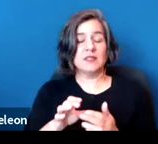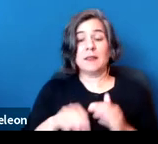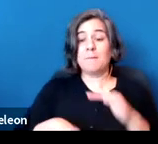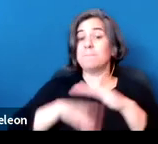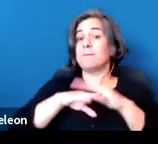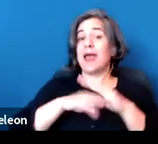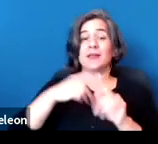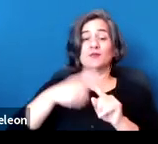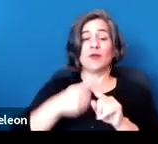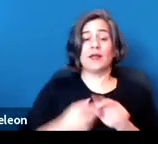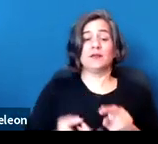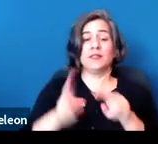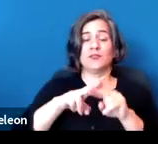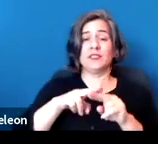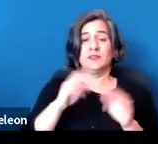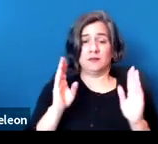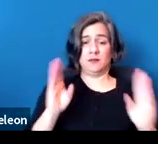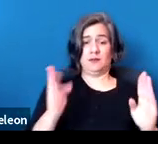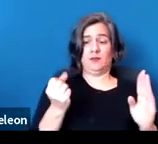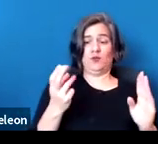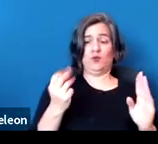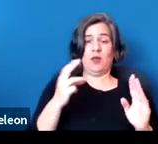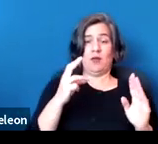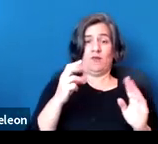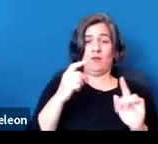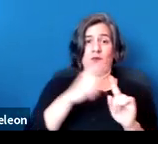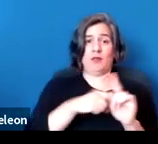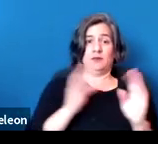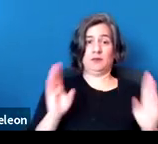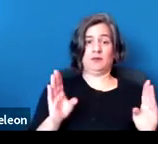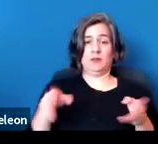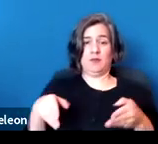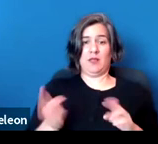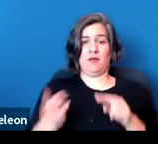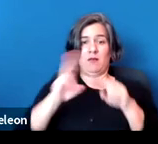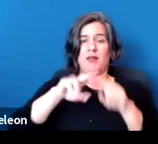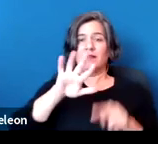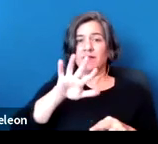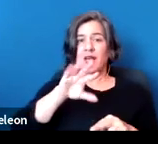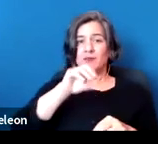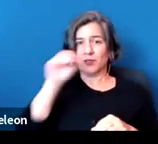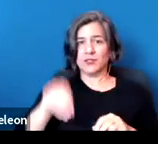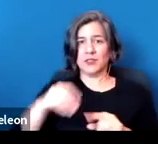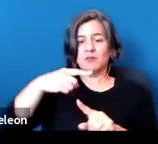within a 12-month period is 5% plus the local cost